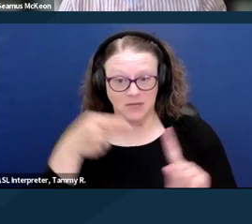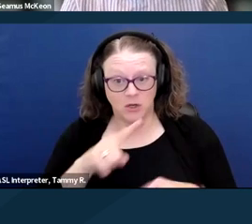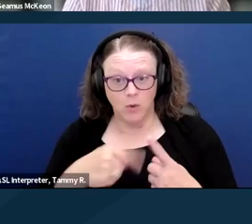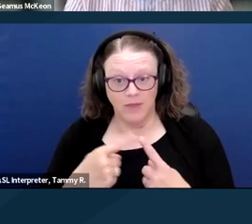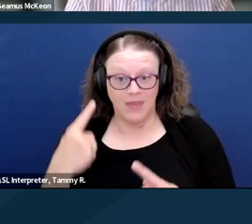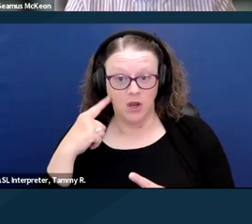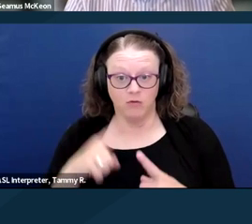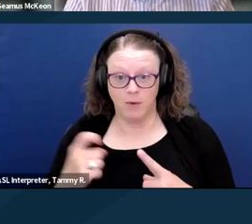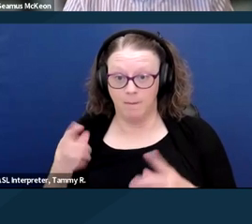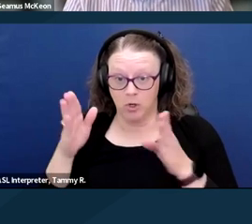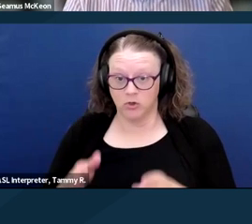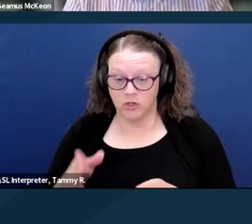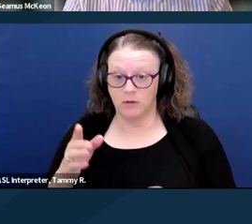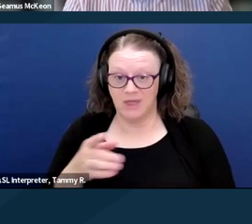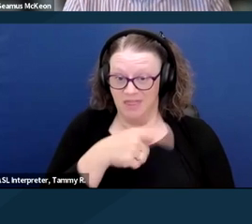I think that it's just,